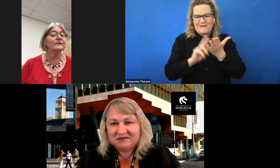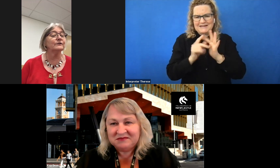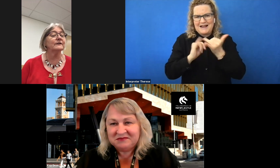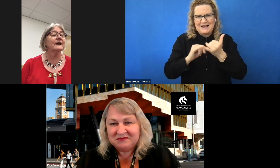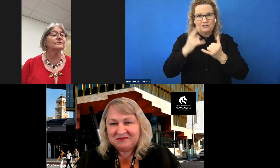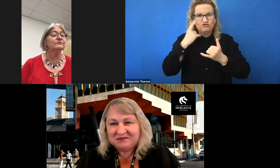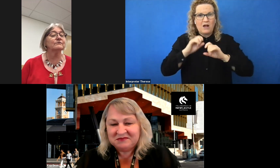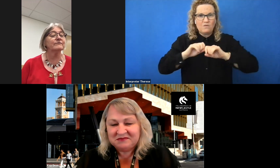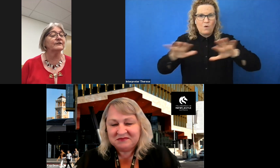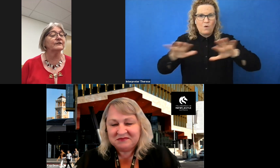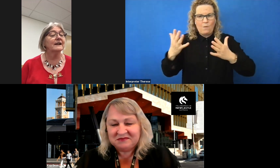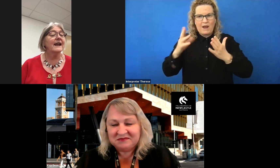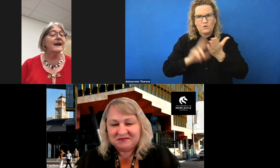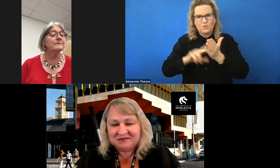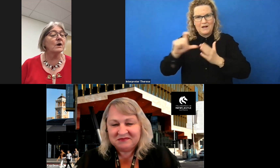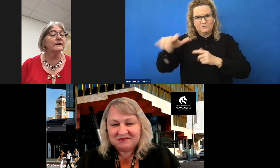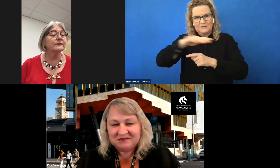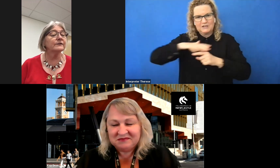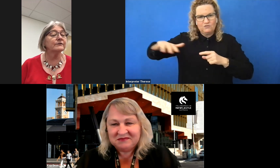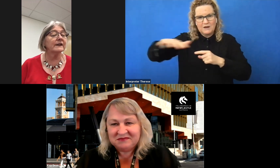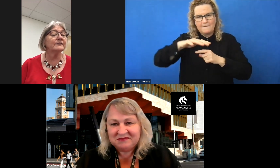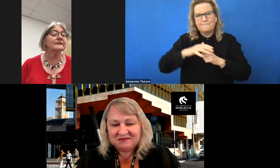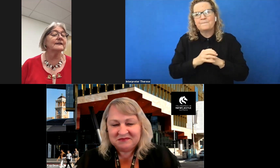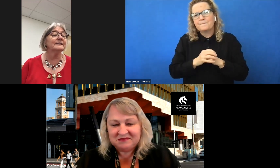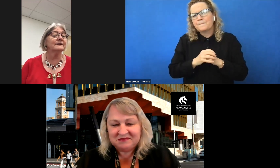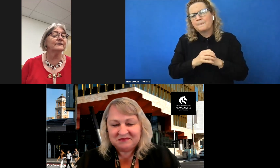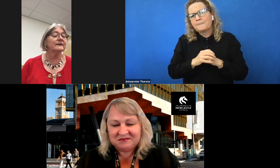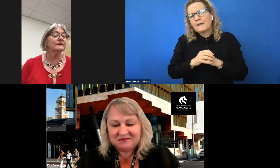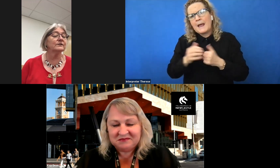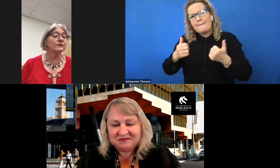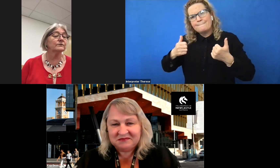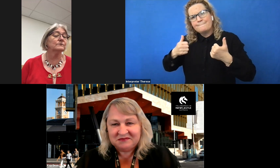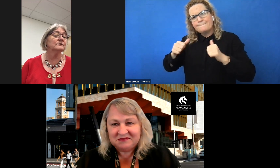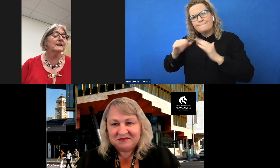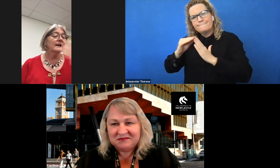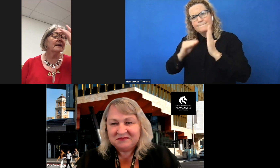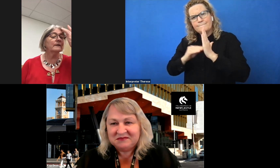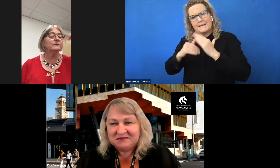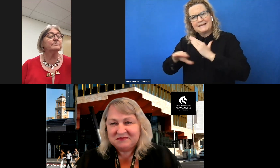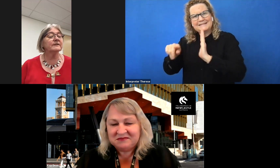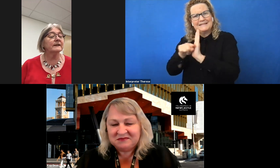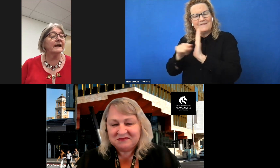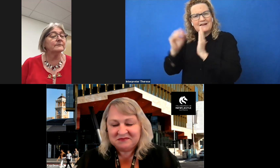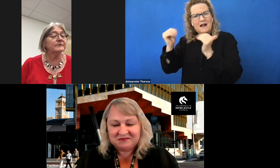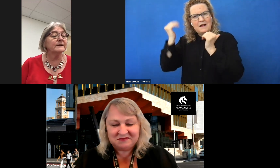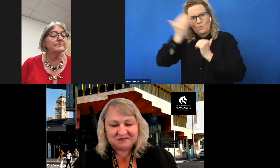the Newcastle region and piloted strategies in disadvantaged high schools. Kay has presented